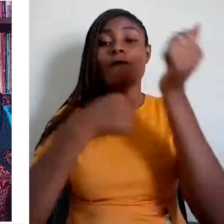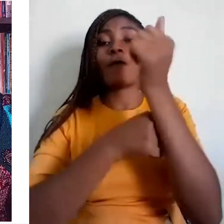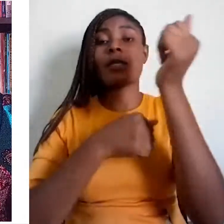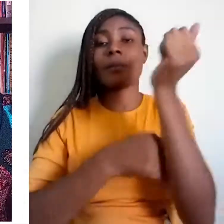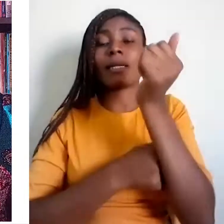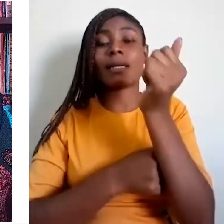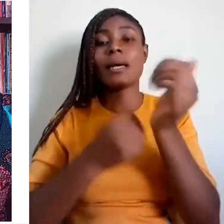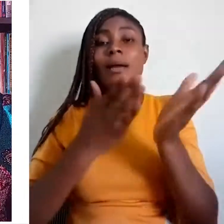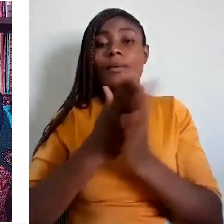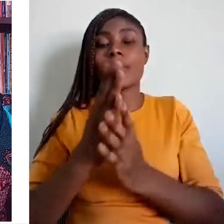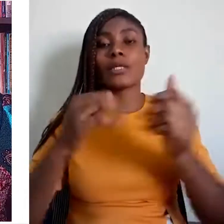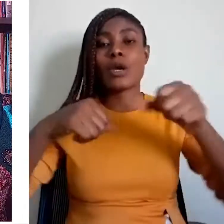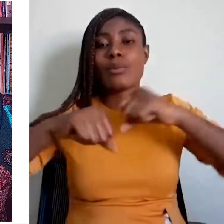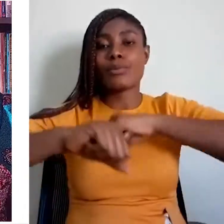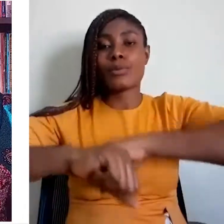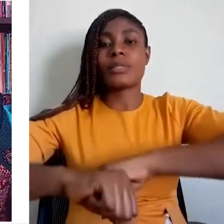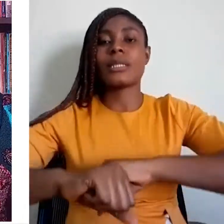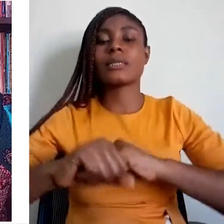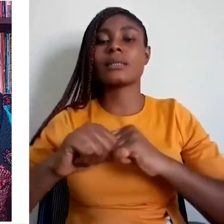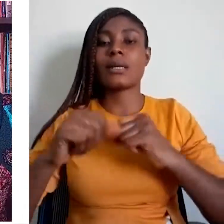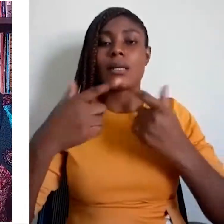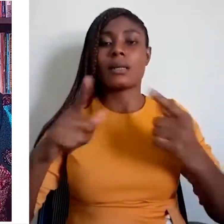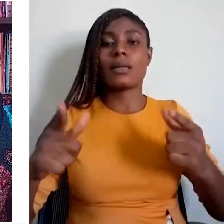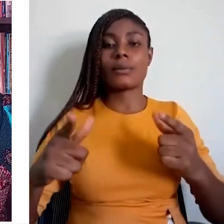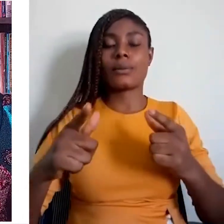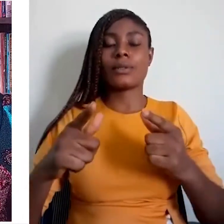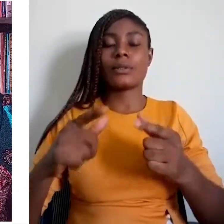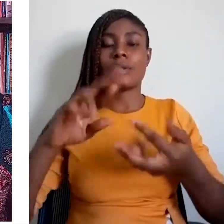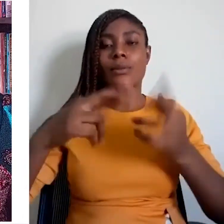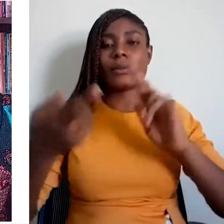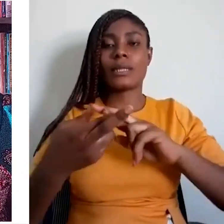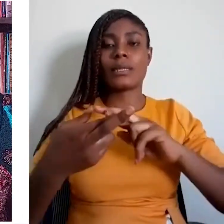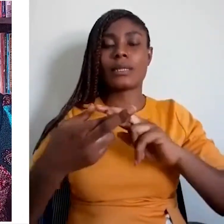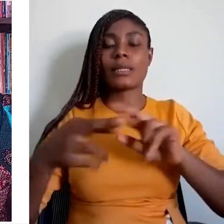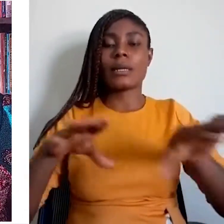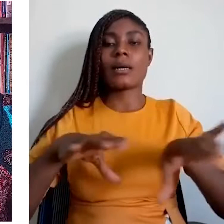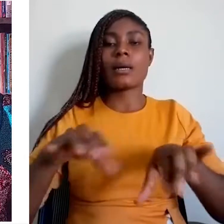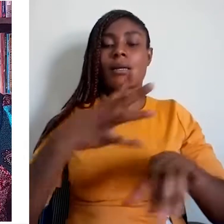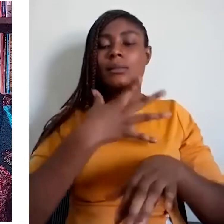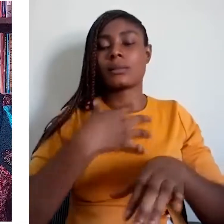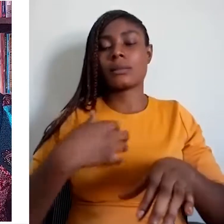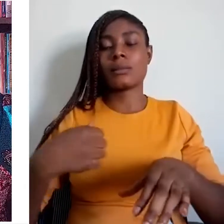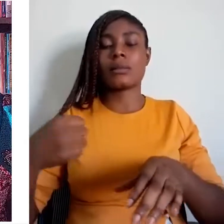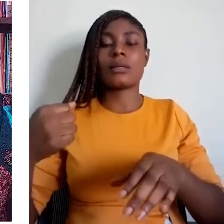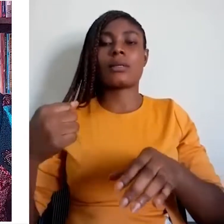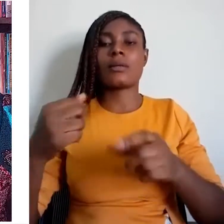Secondly, learning at least one major language is supposed to promote social interaction